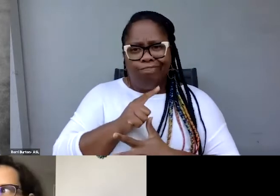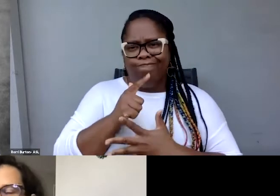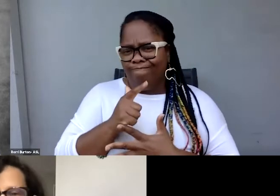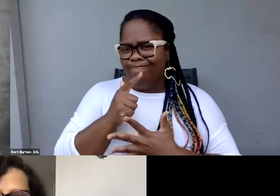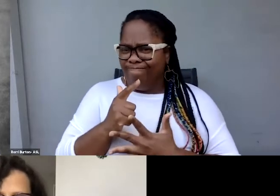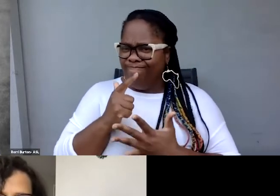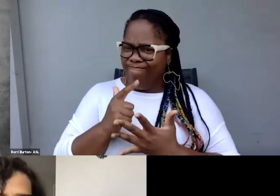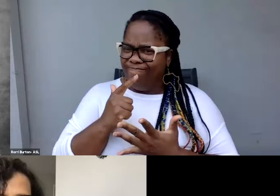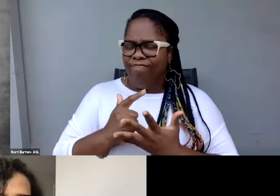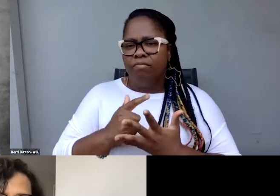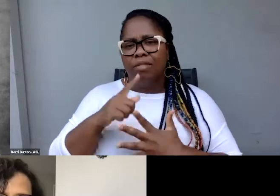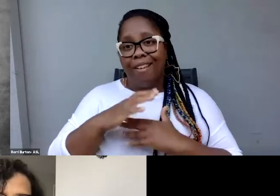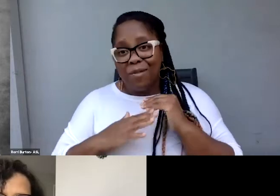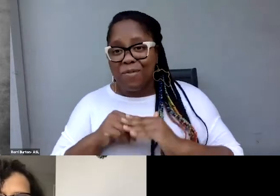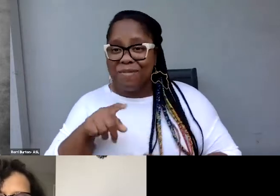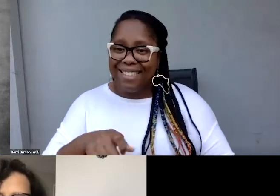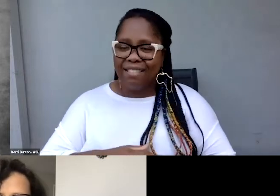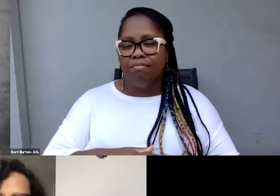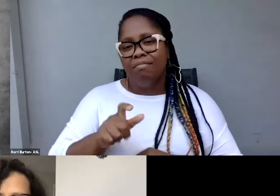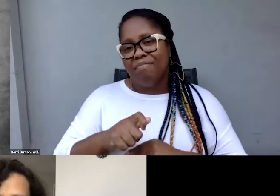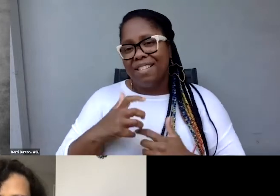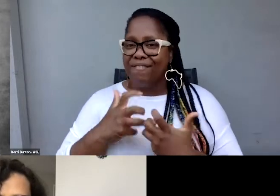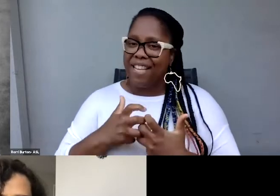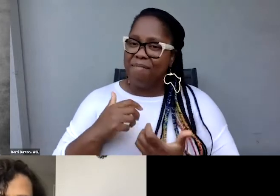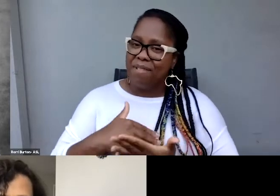It has to fit in the budget. And it's an attitude shift.